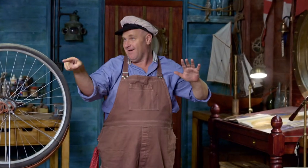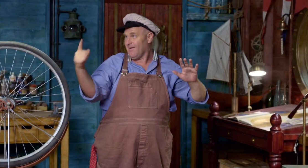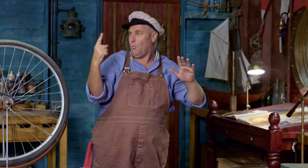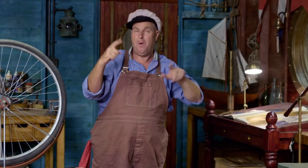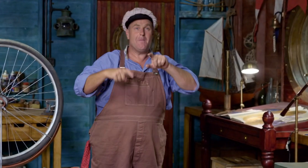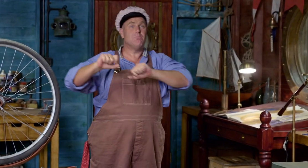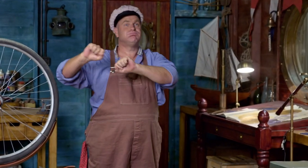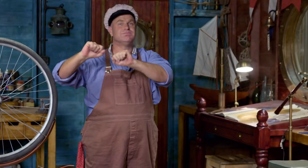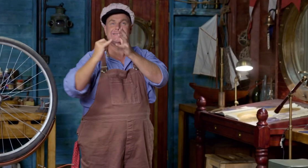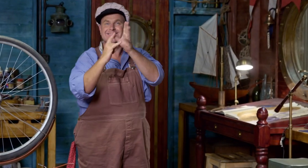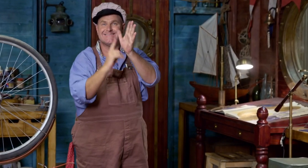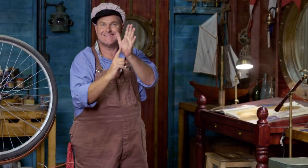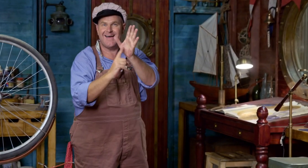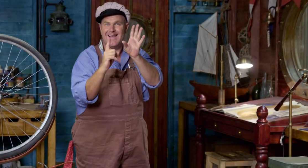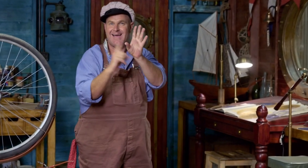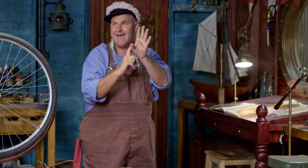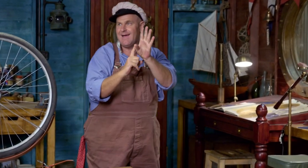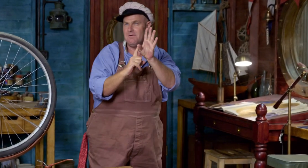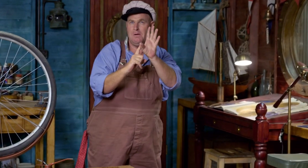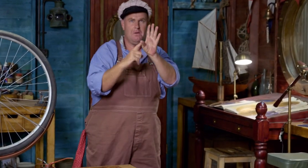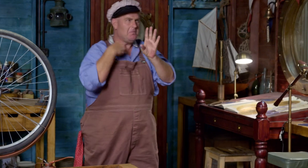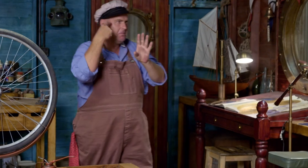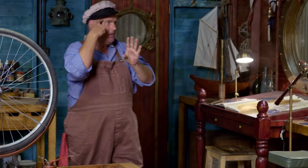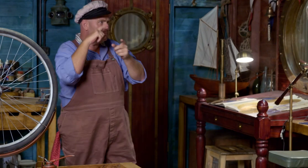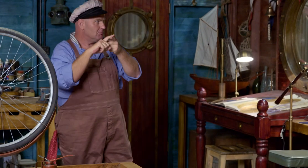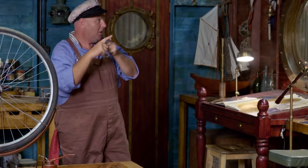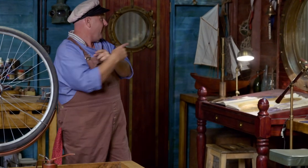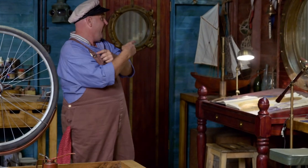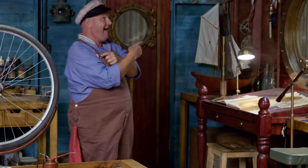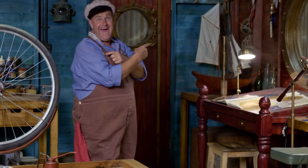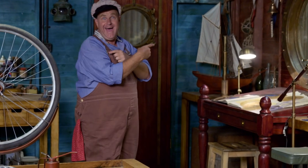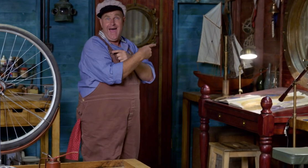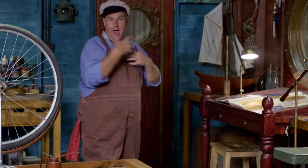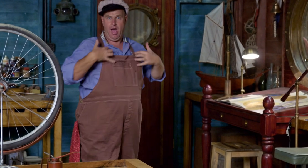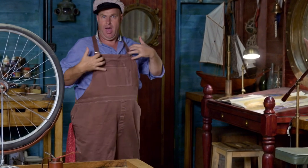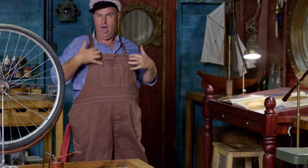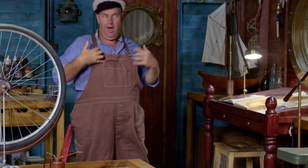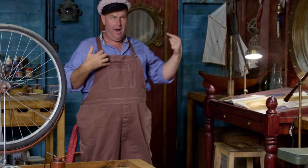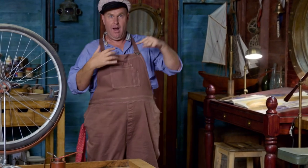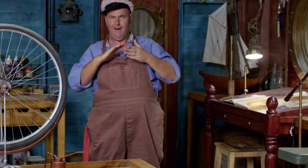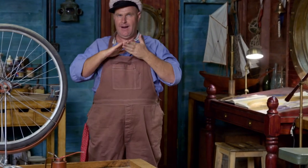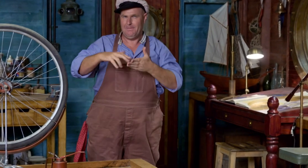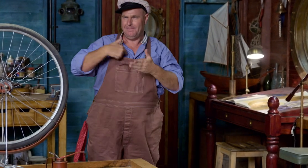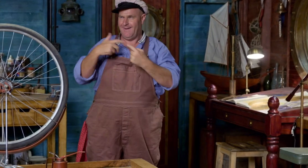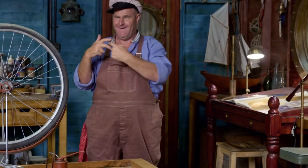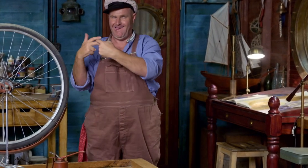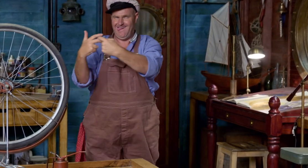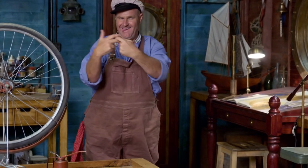I've got Sally's bike here. I'm sure Possum... Oh! Here he is! He'd love to help me fix the bike.